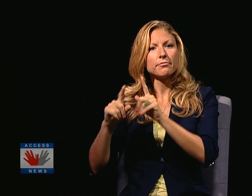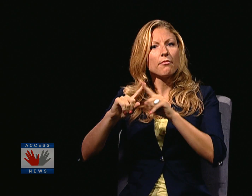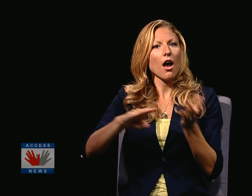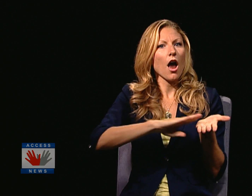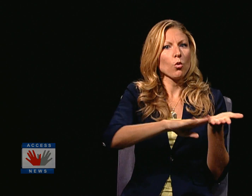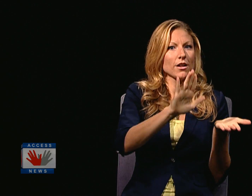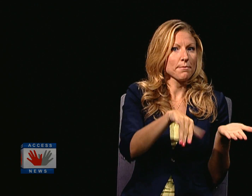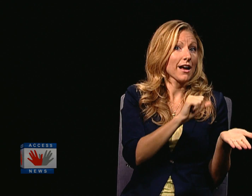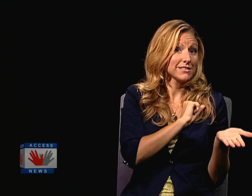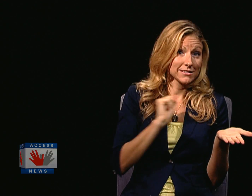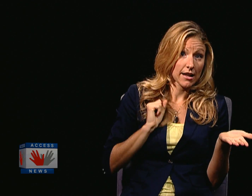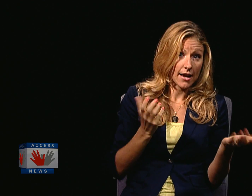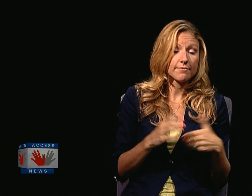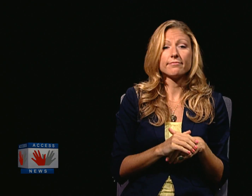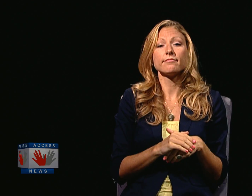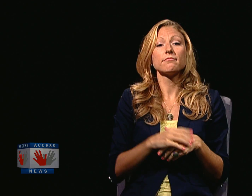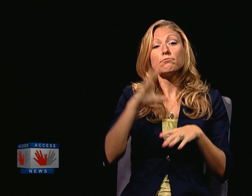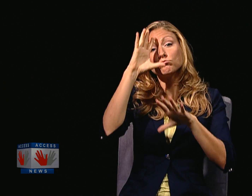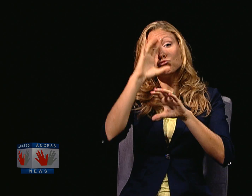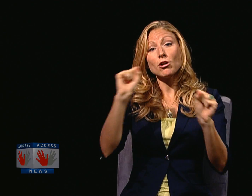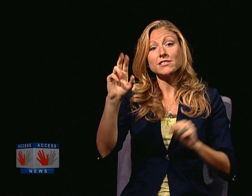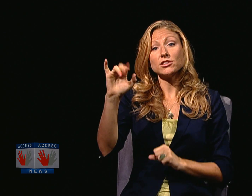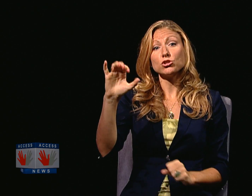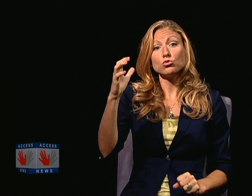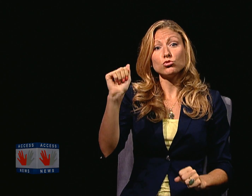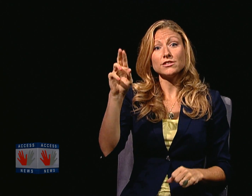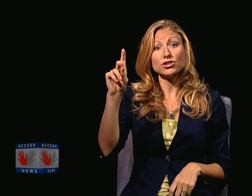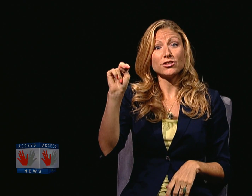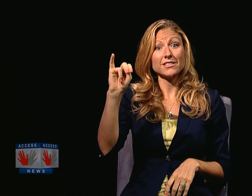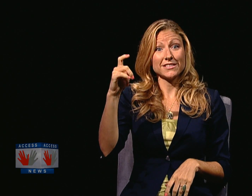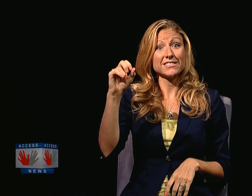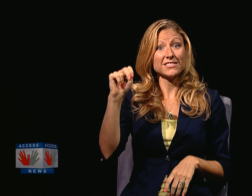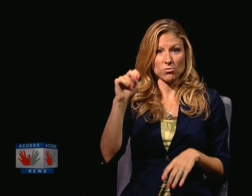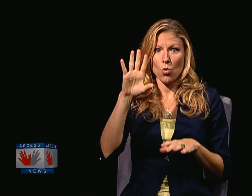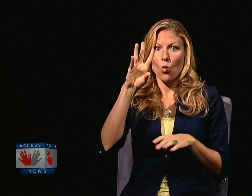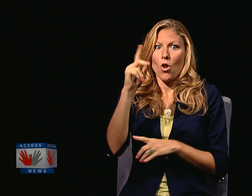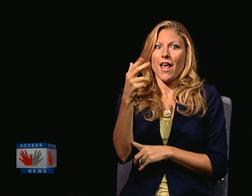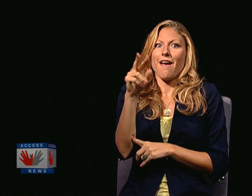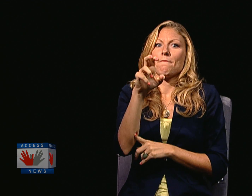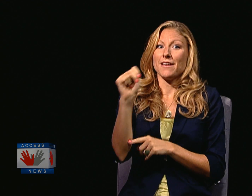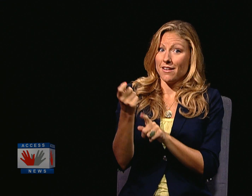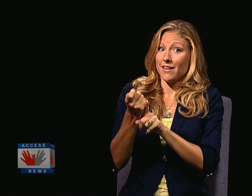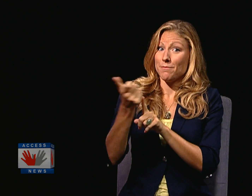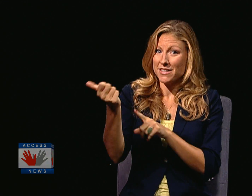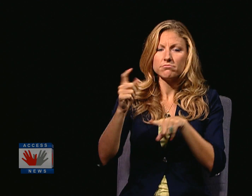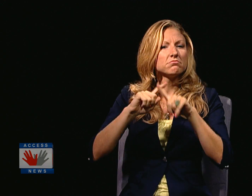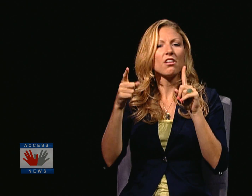BY THE HOUSE OF REPRESENTATIVES BUT ACQUITTED BY THE SENATE. PRESIDENT RICHARD NIXON WOULD HAVE BEEN IMPEACHED